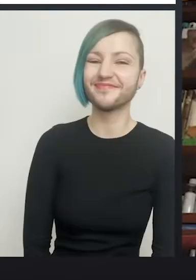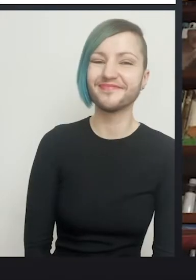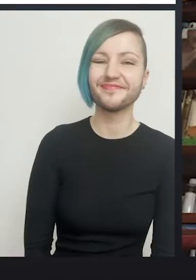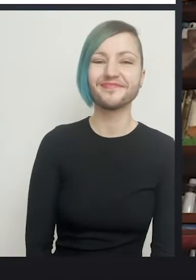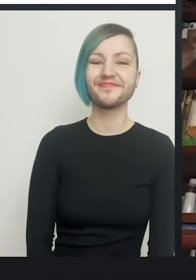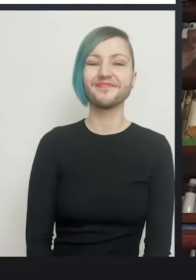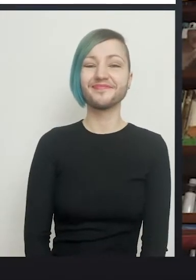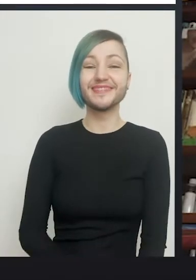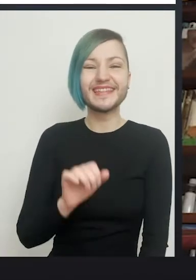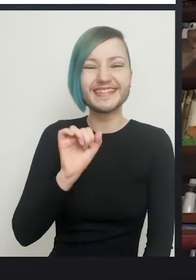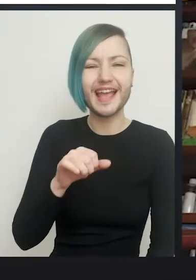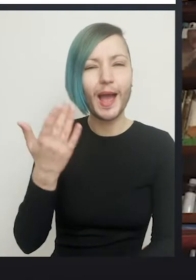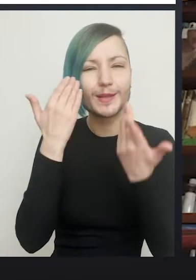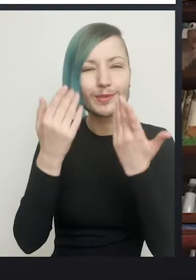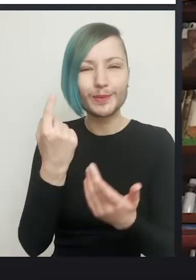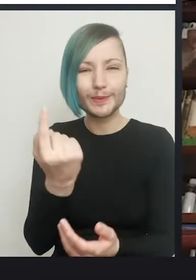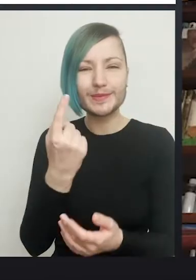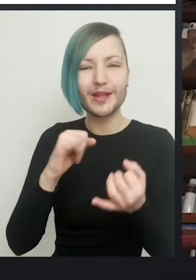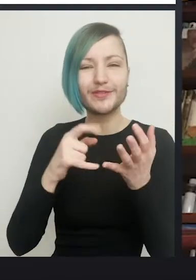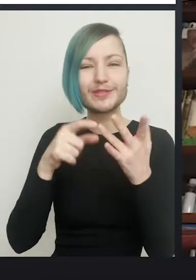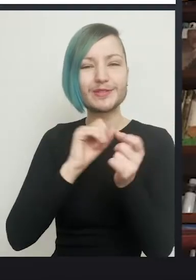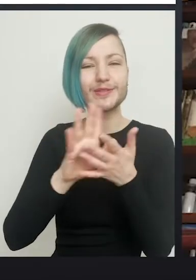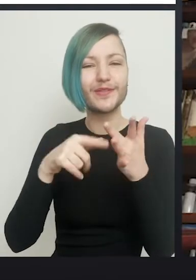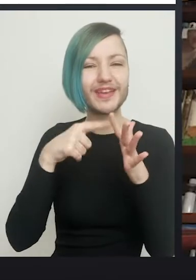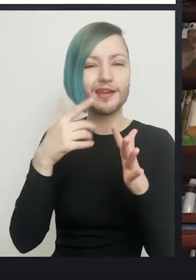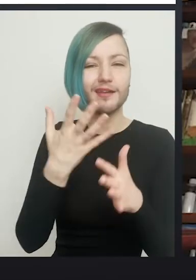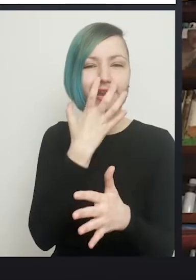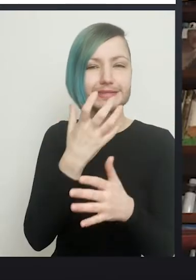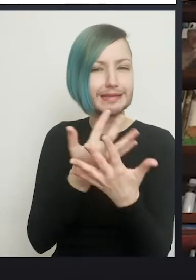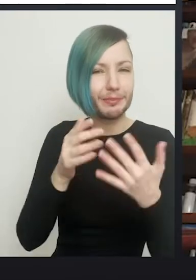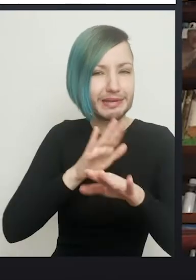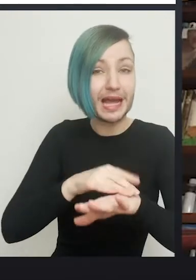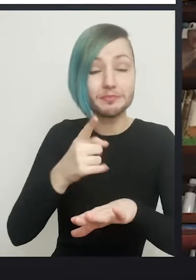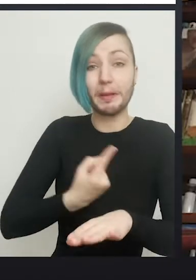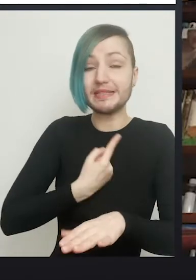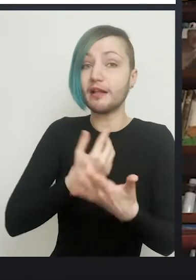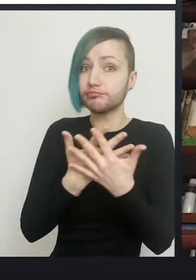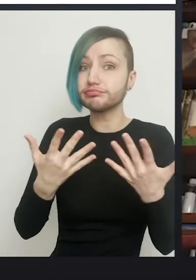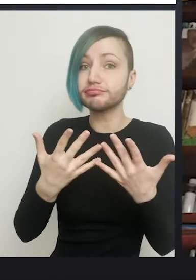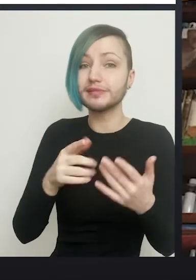I don't know how many times you've been anaesthetised Sophie, but I've been anaesthetised numerous times, quite a lot for rugby injuries but there we are.